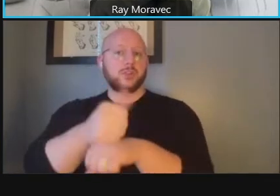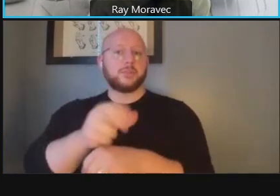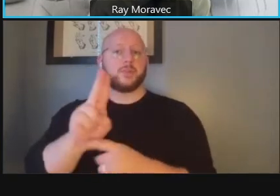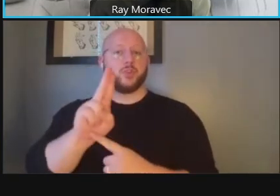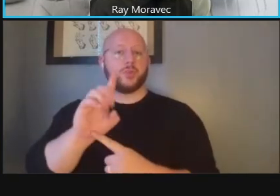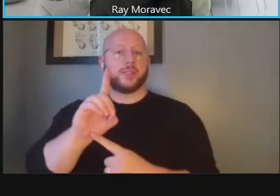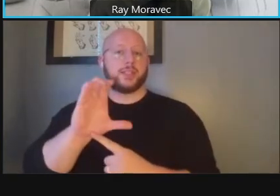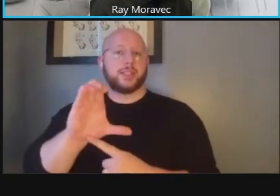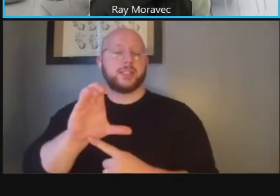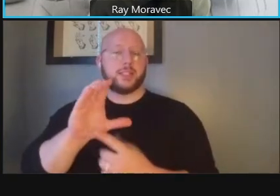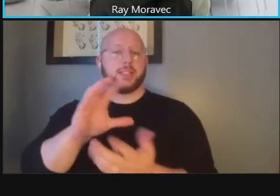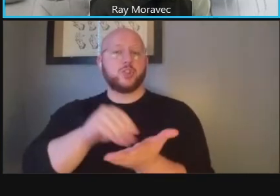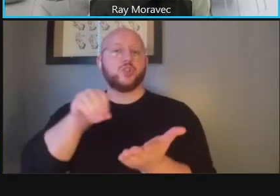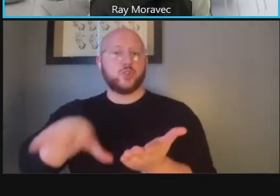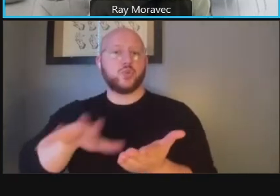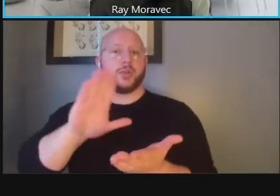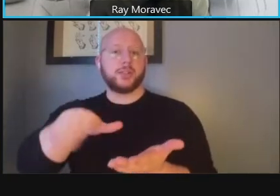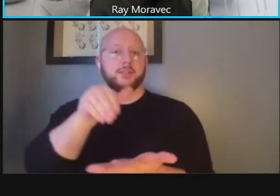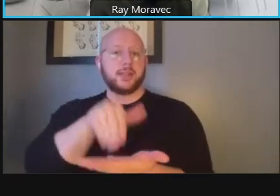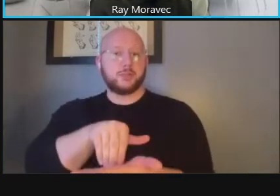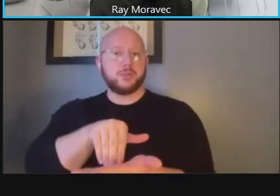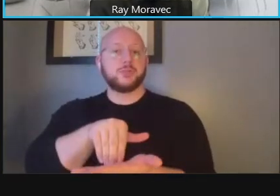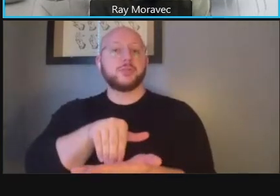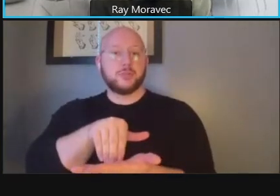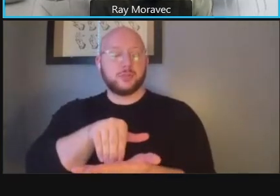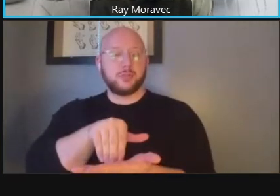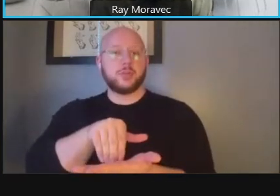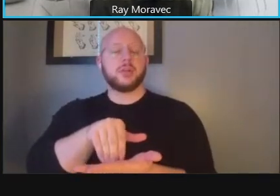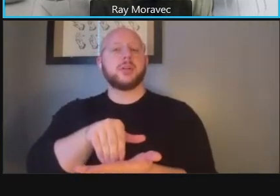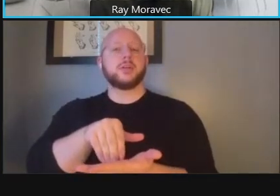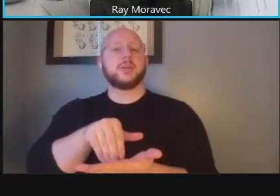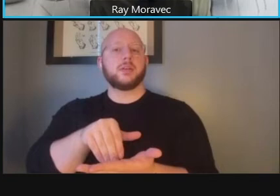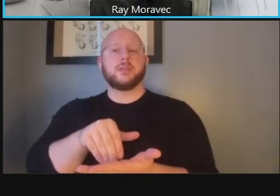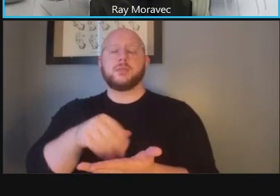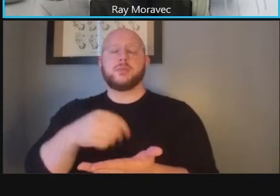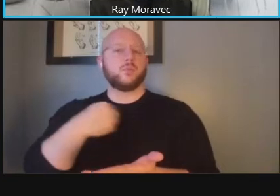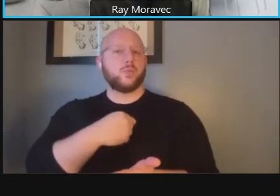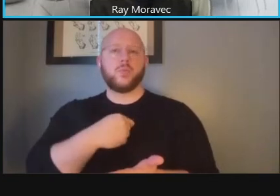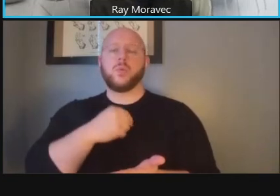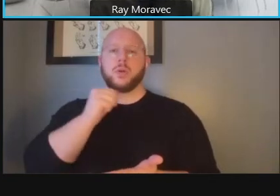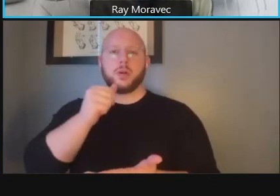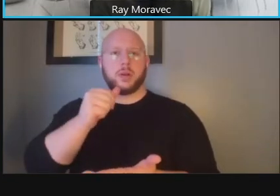center this is an area we would not be looking to change as part of this study but be looking